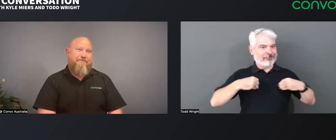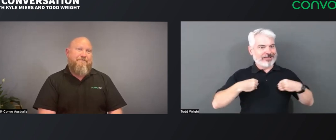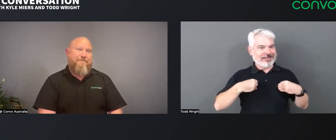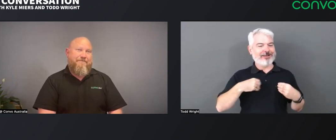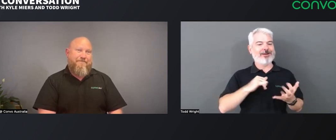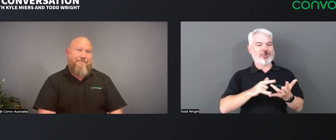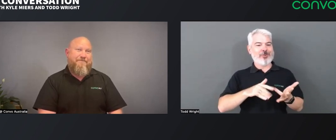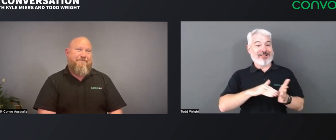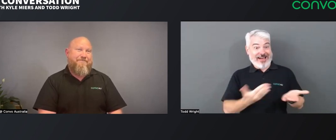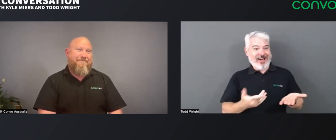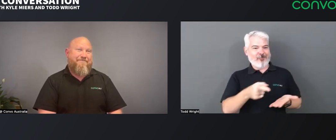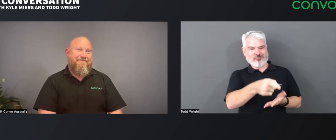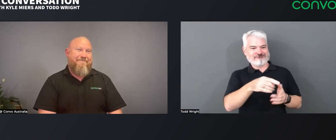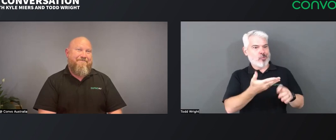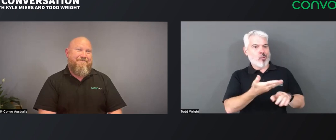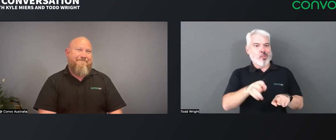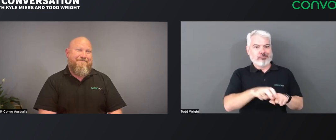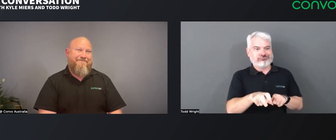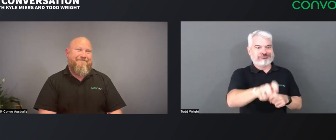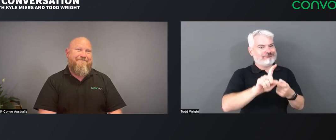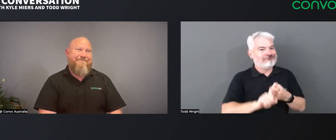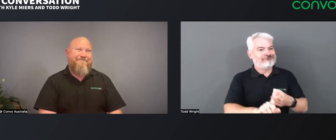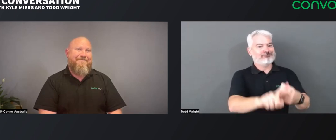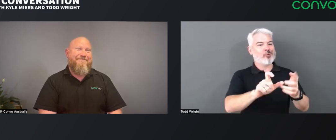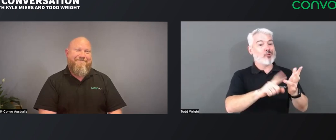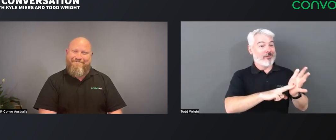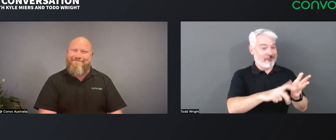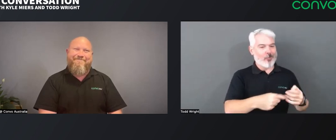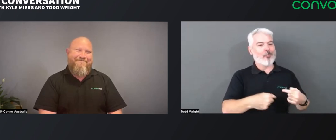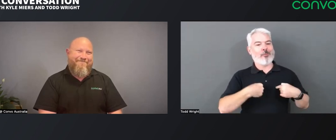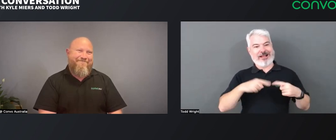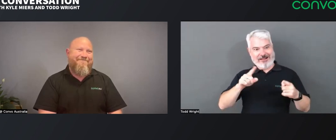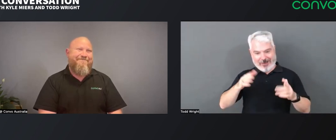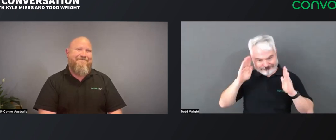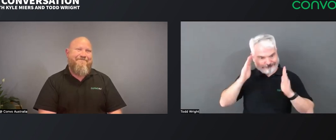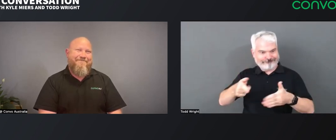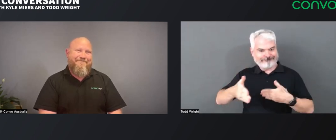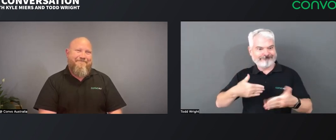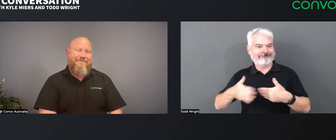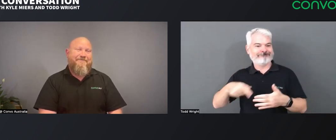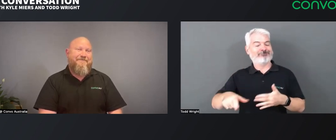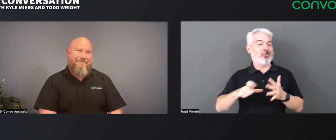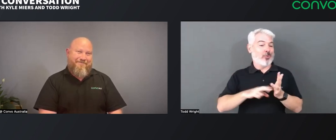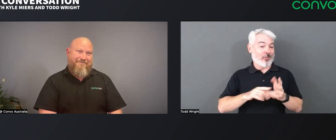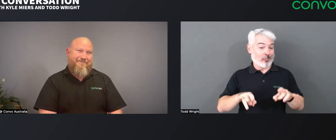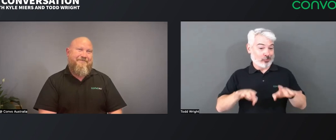and that's helping us to cement our company here. And you'll continue on your journey with Convo Global.